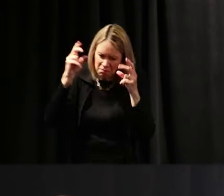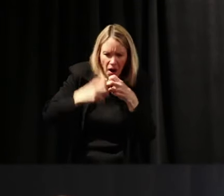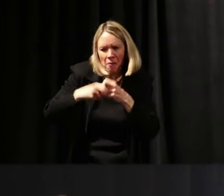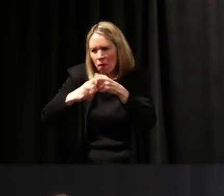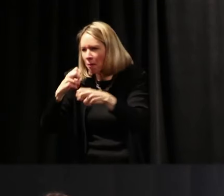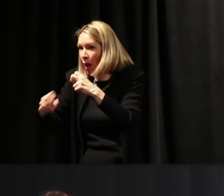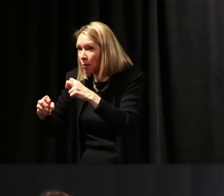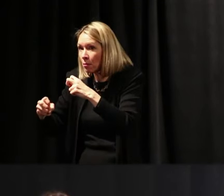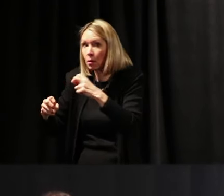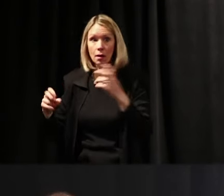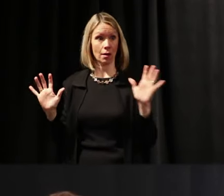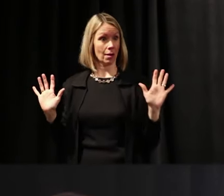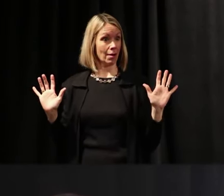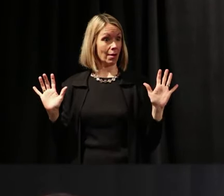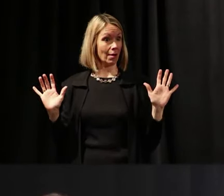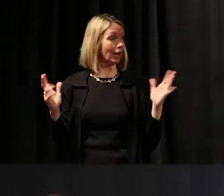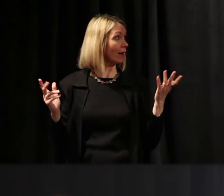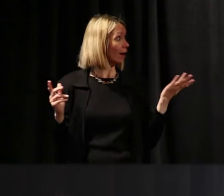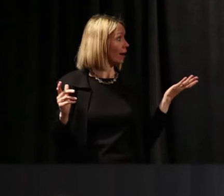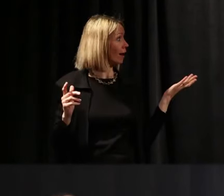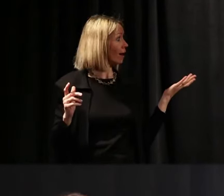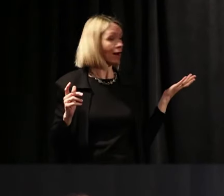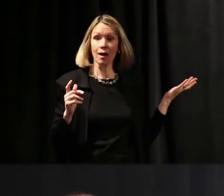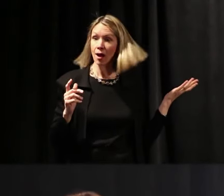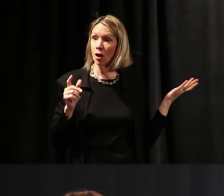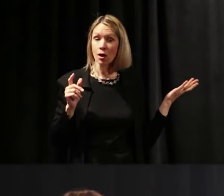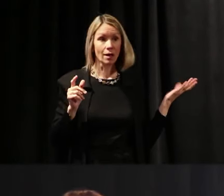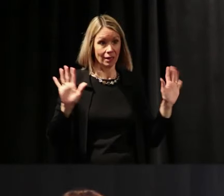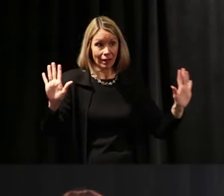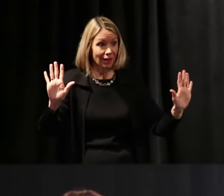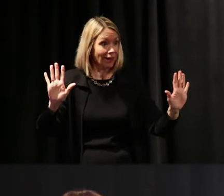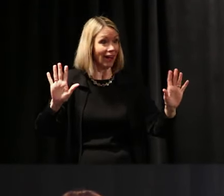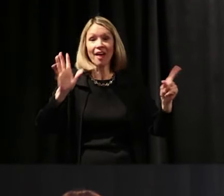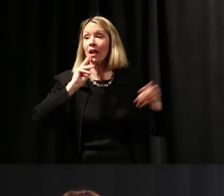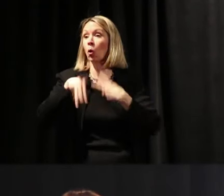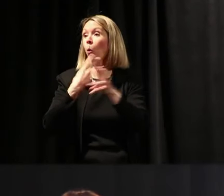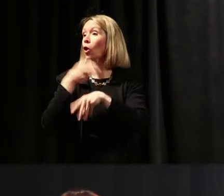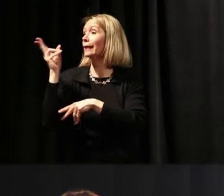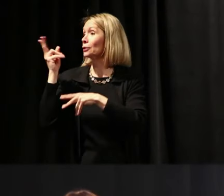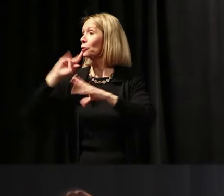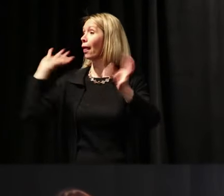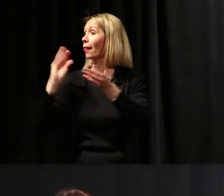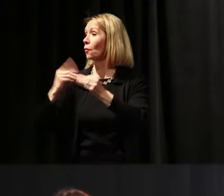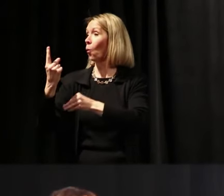and they had all these different problems. Well, -- then when -- then when, that's the whole history